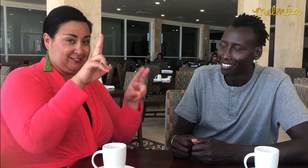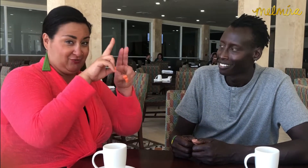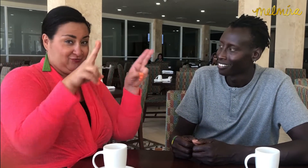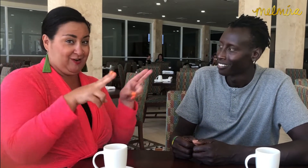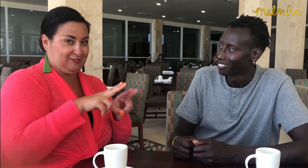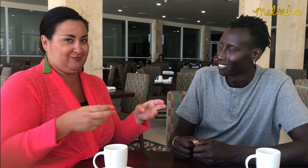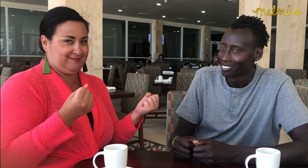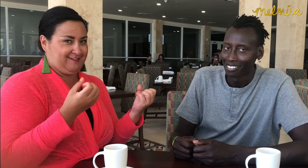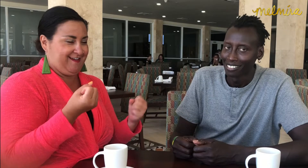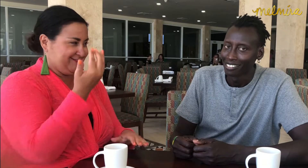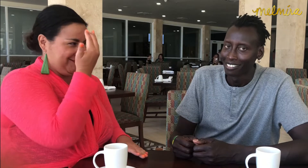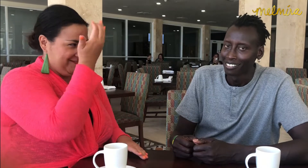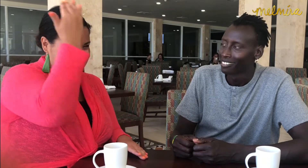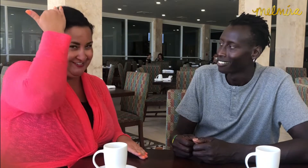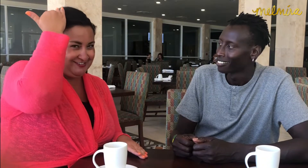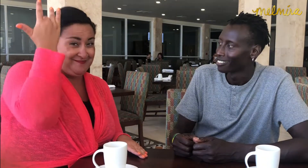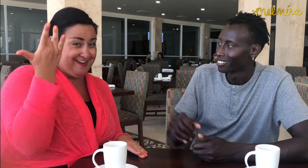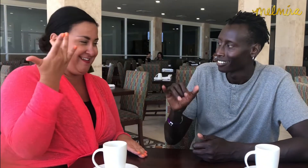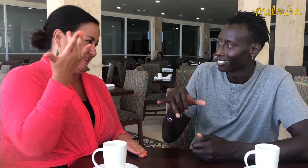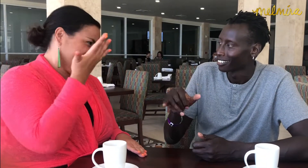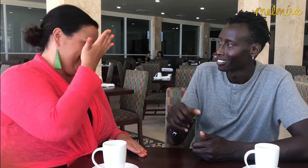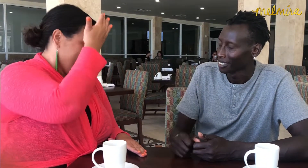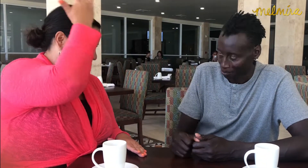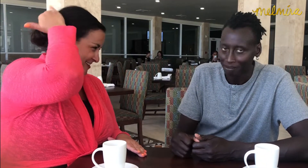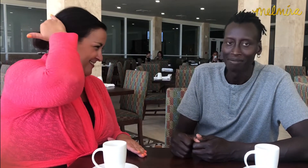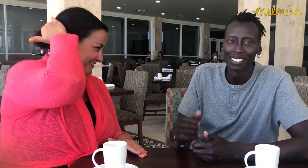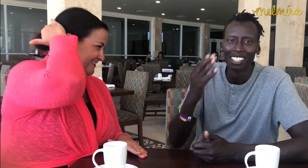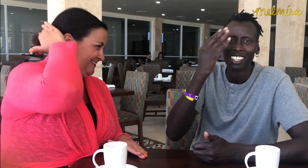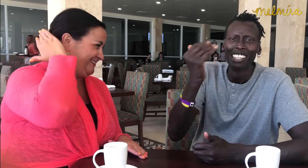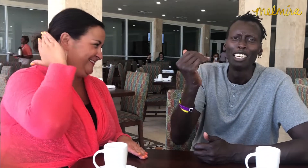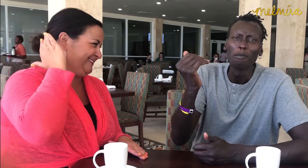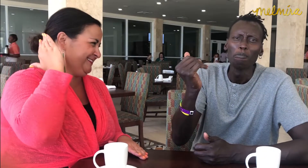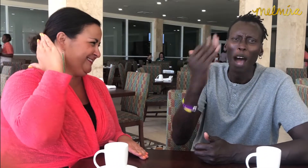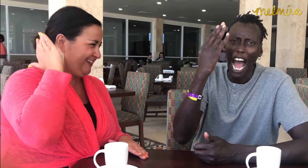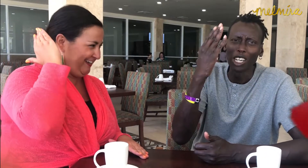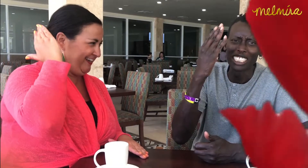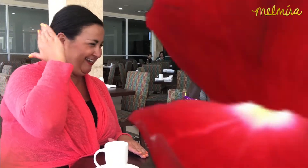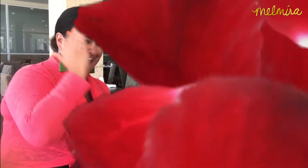universal sign name known internationally. MAUCERE!